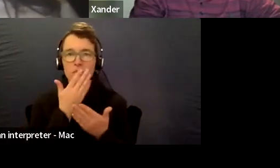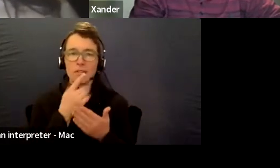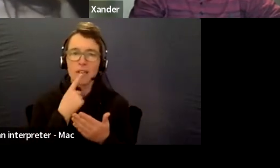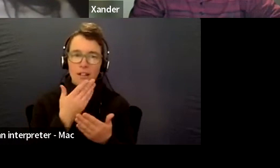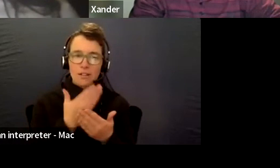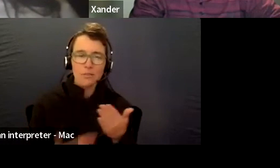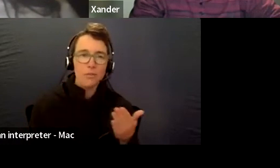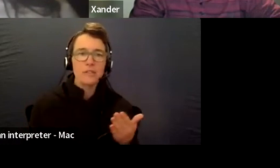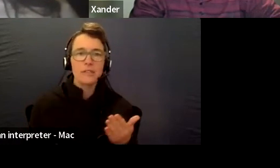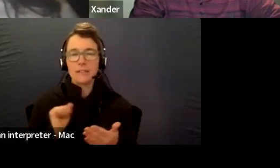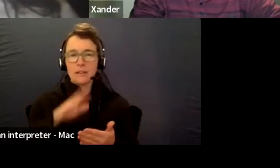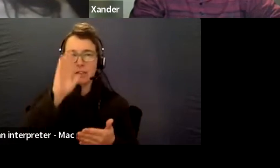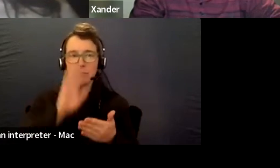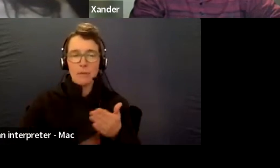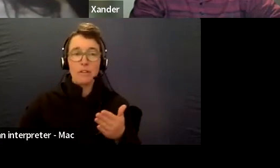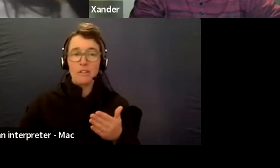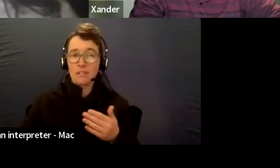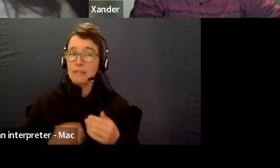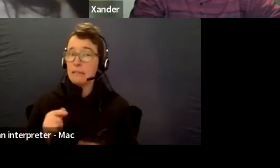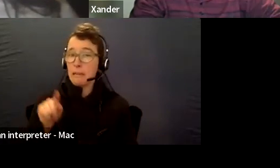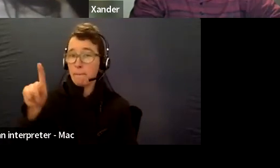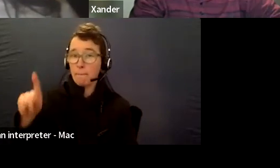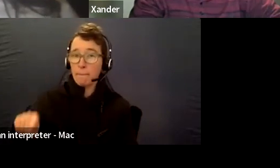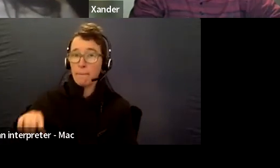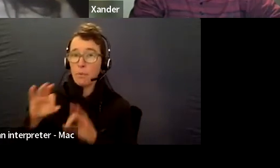a lot of those organizations to have those links.